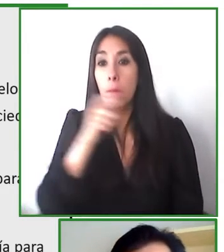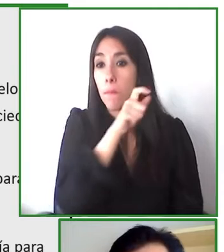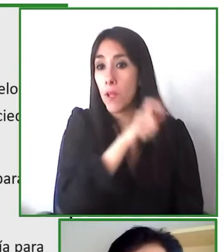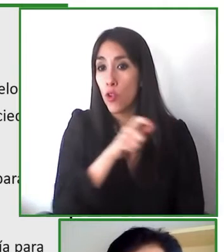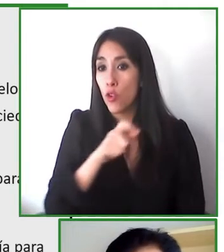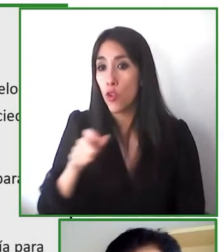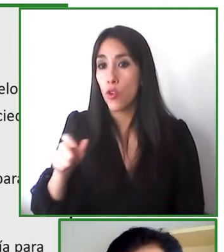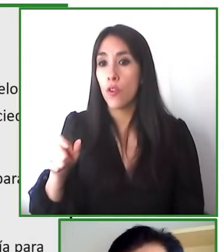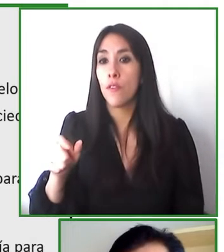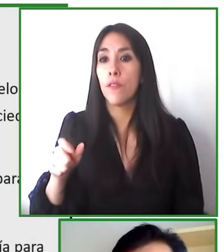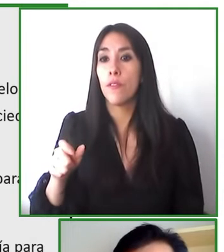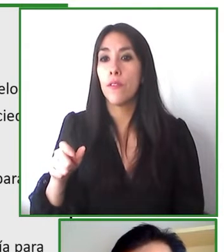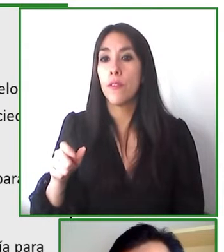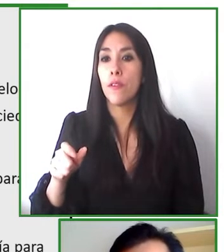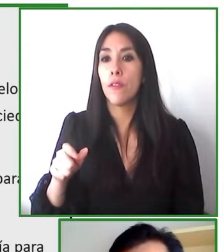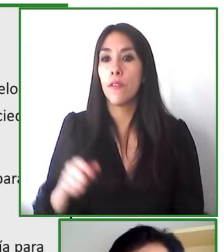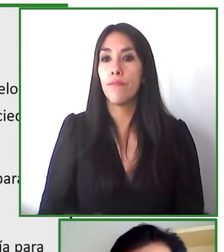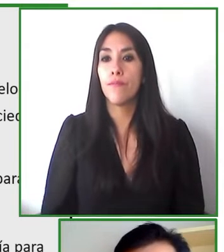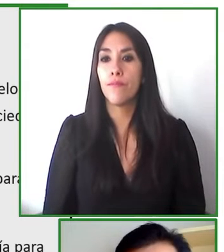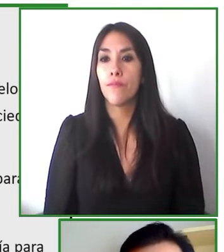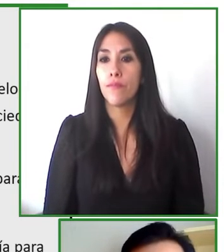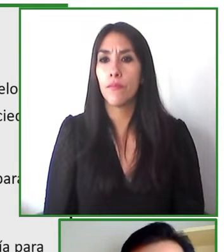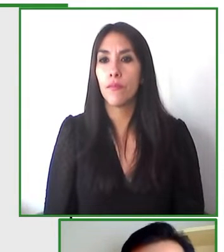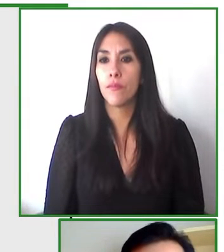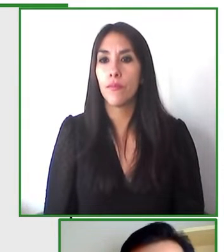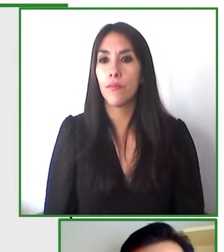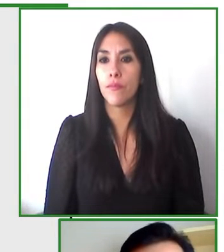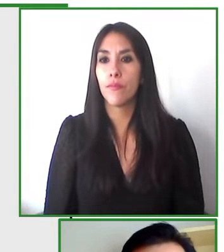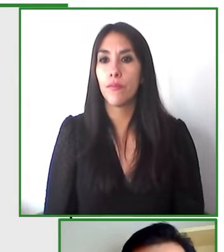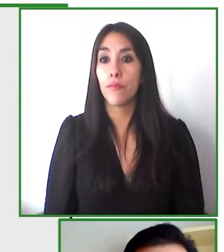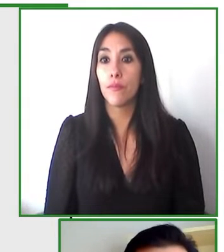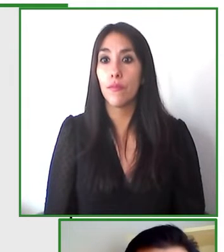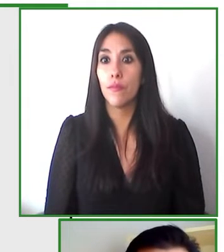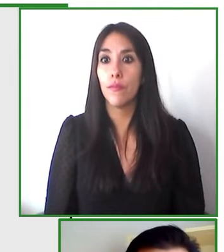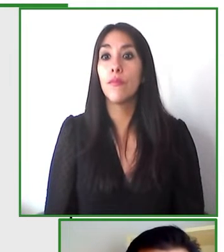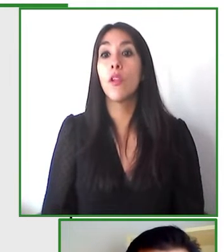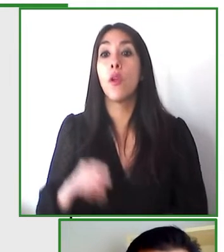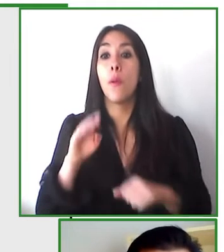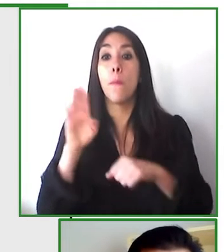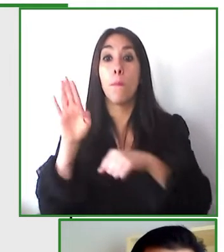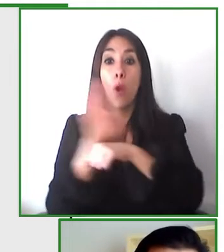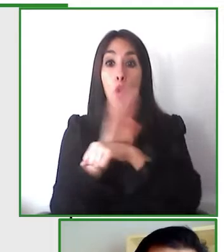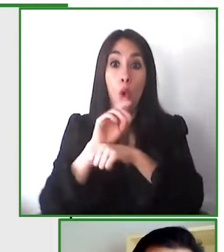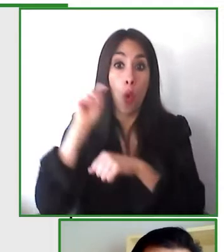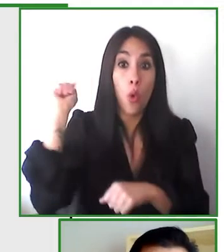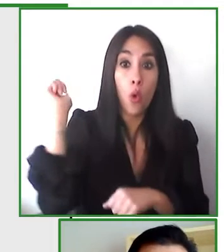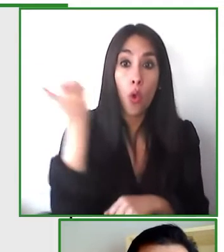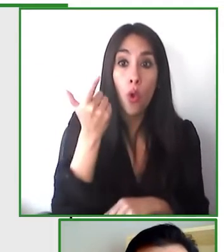of a smart city as i say the name of our company is mass factory but what we are developing here is the app & town compagnon